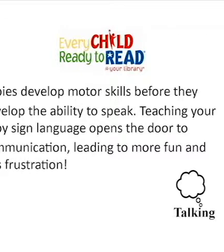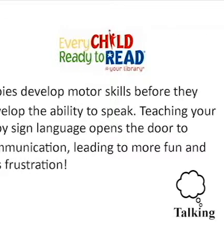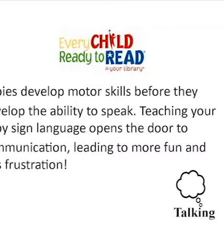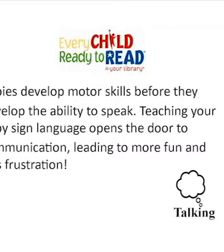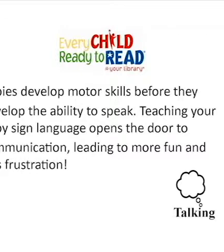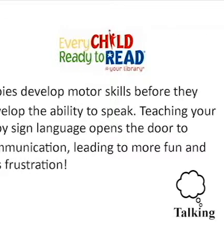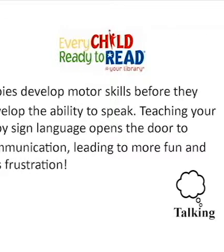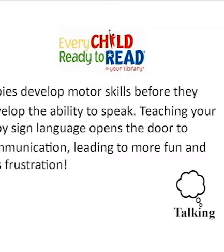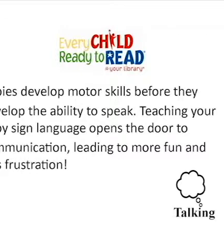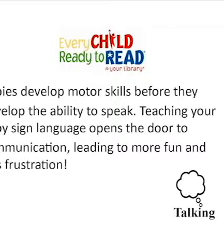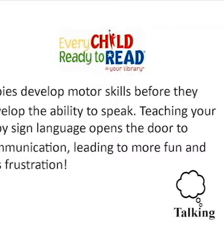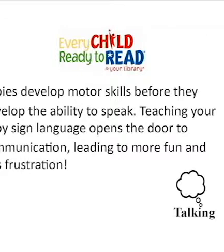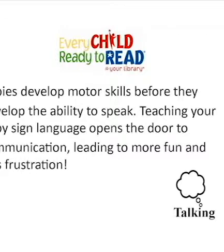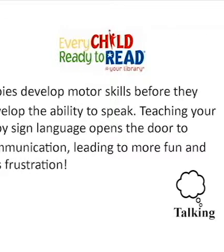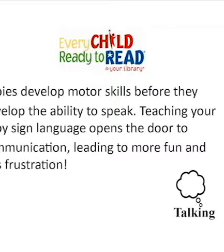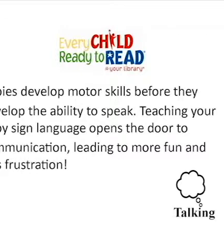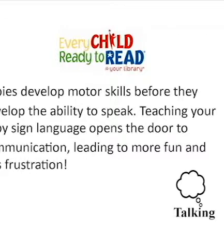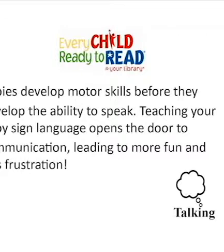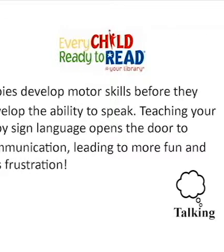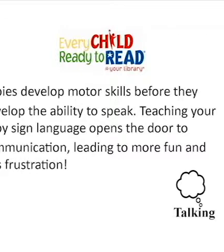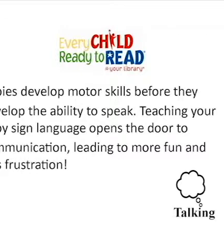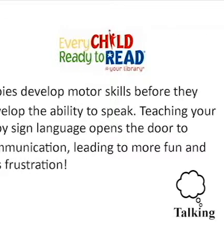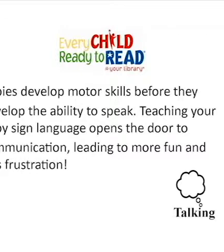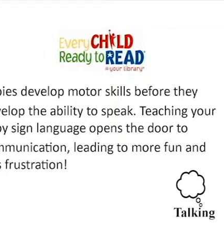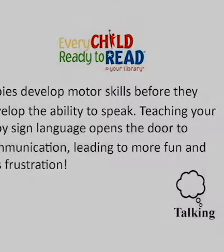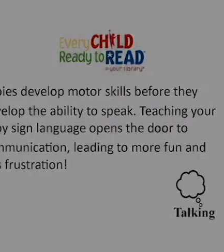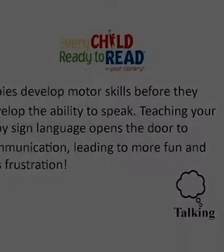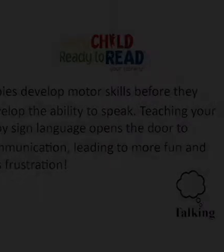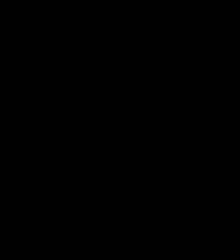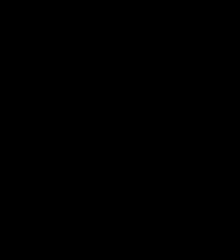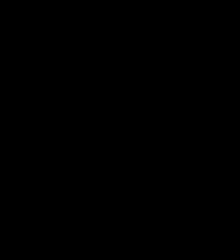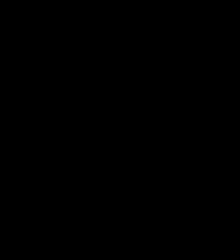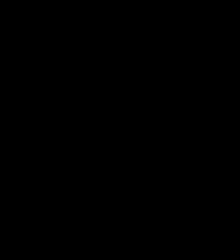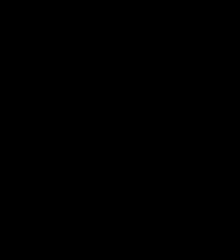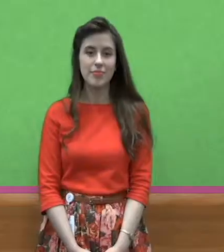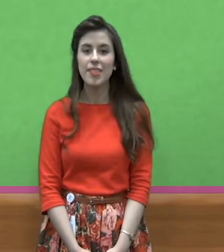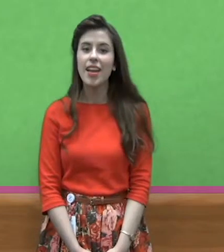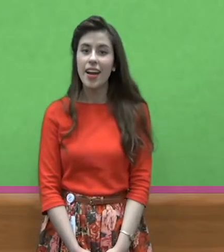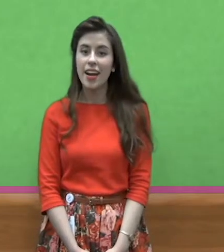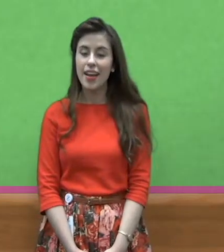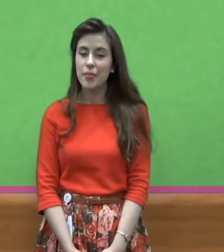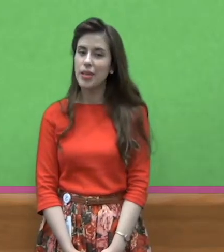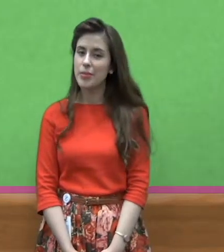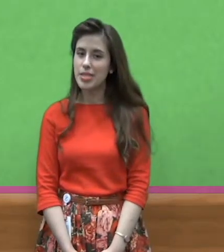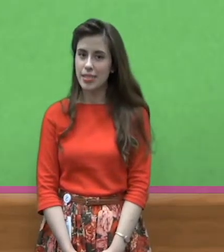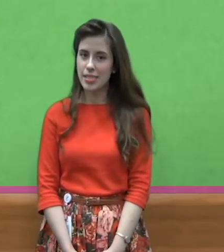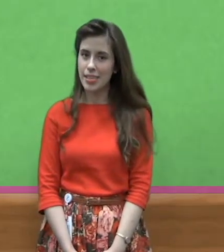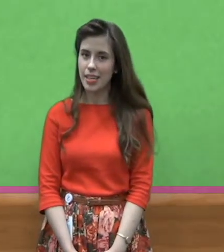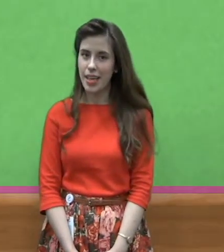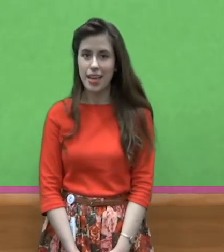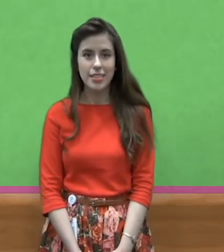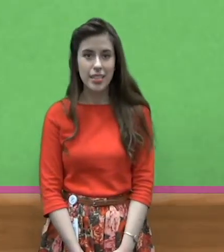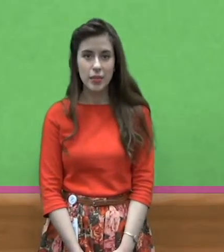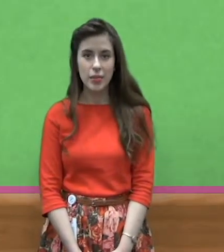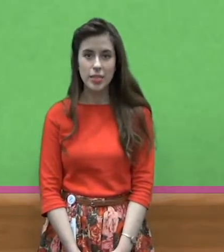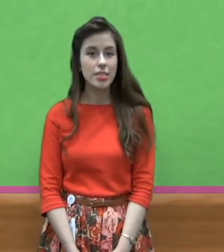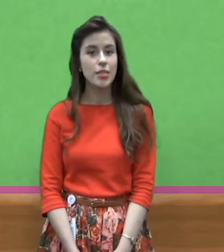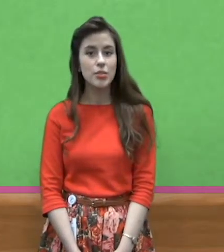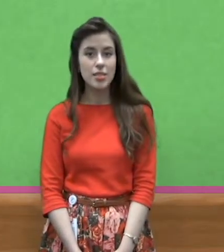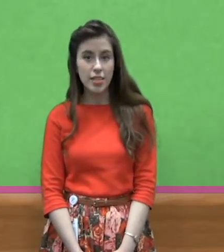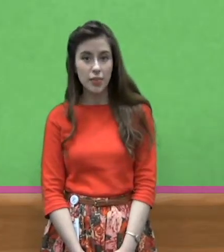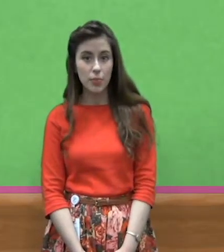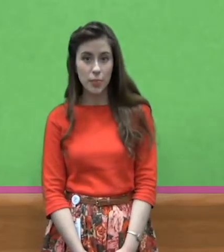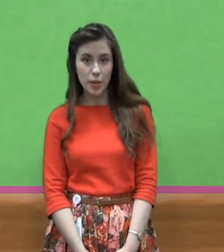Hi, my name is Alyssa, and today I'm going to teach you the sign for bird.